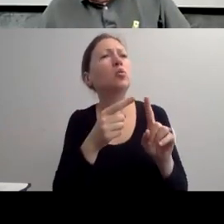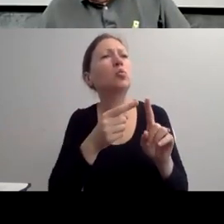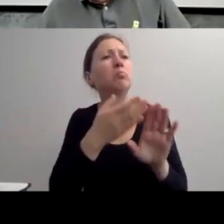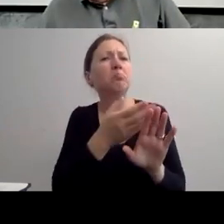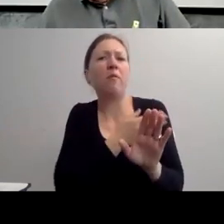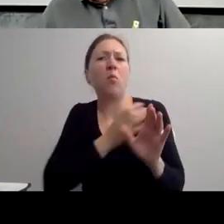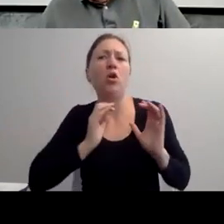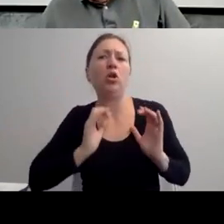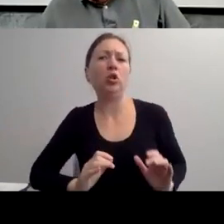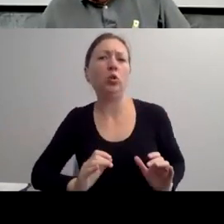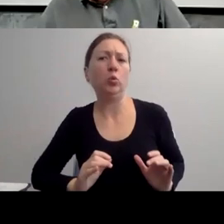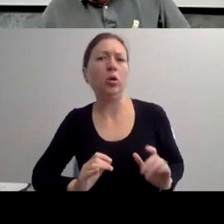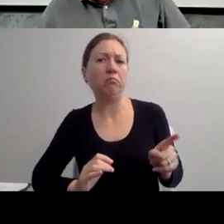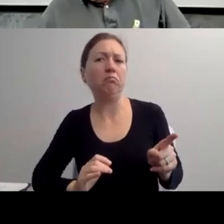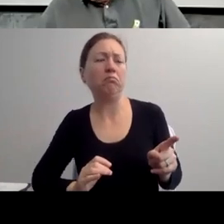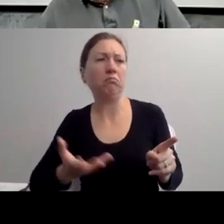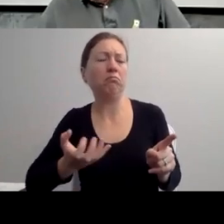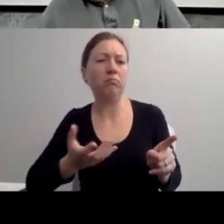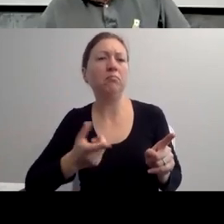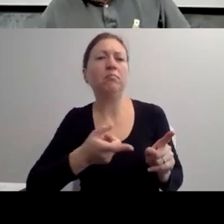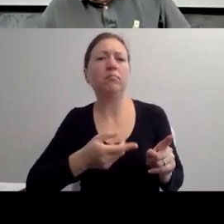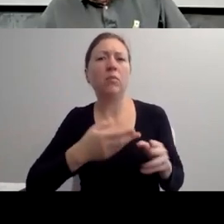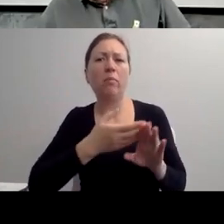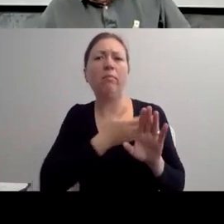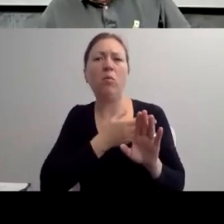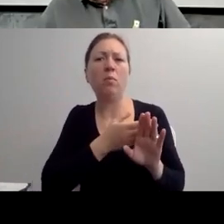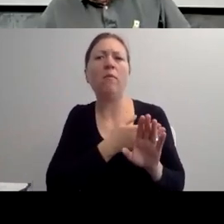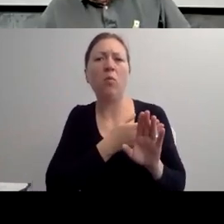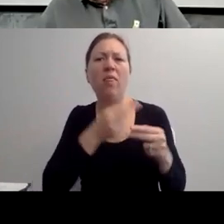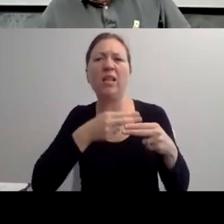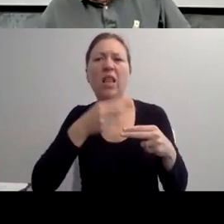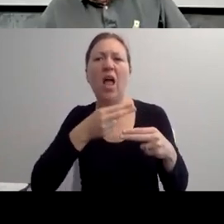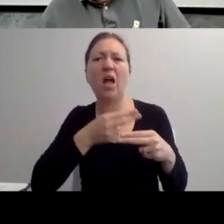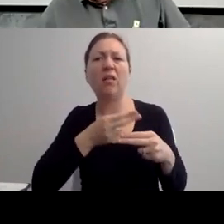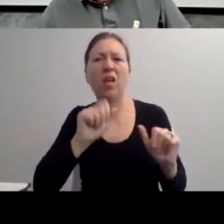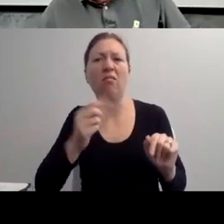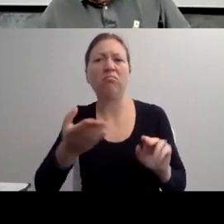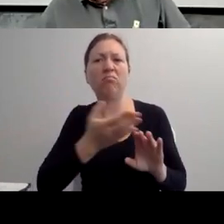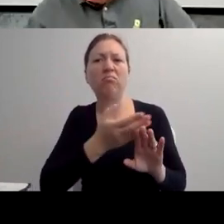PEOPLE THAT I WANT TO GIVE THE KEYS TO MY APARTMENT TO COME IN AND WORK FOR ME."